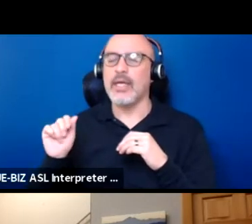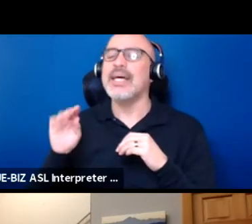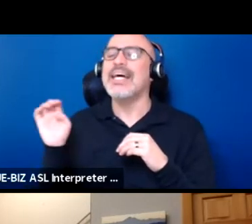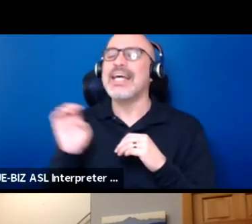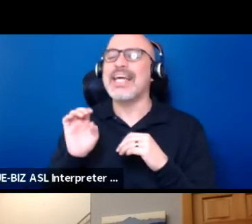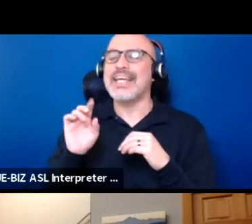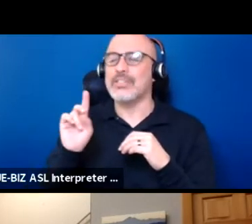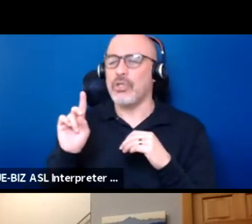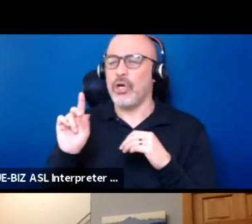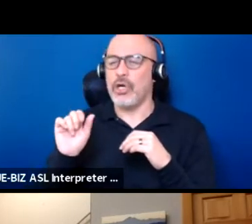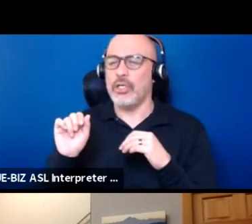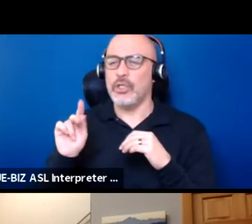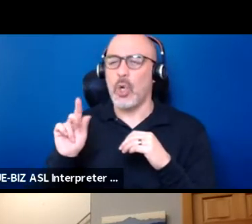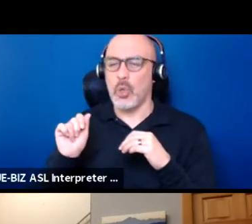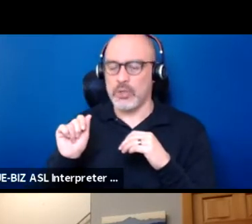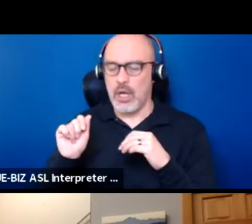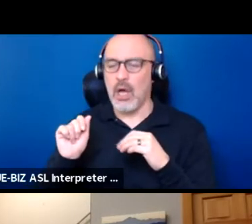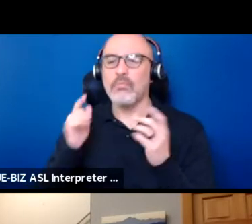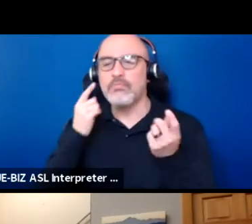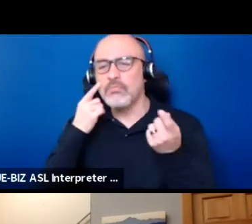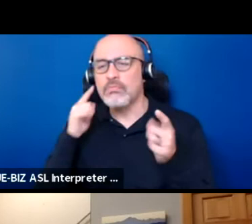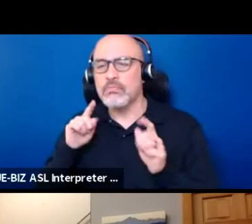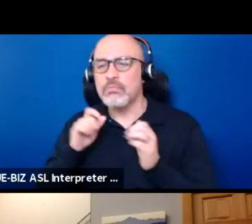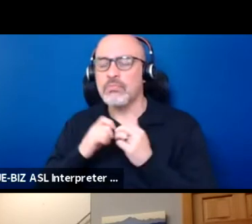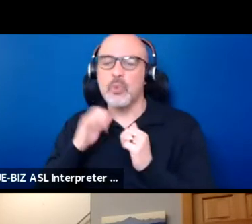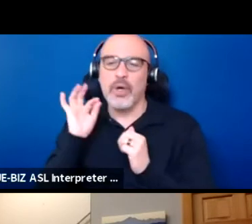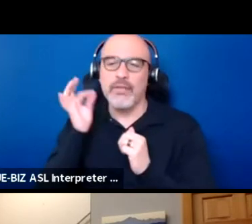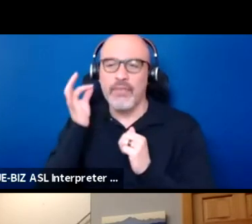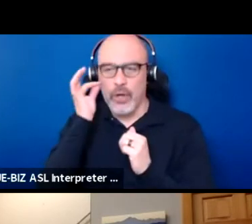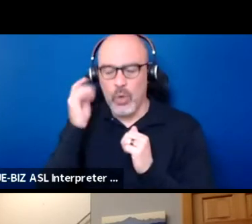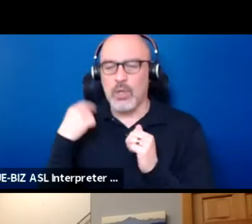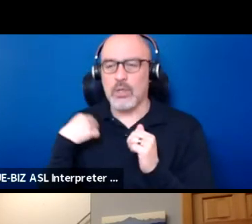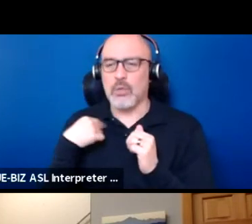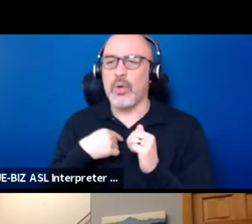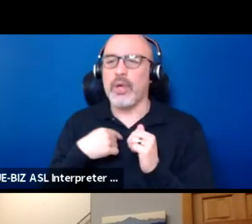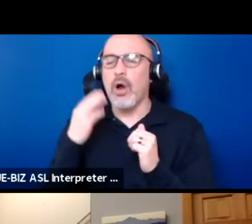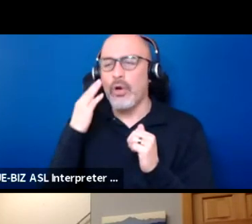We have a treaty with the US federal government by which we are known as the Great Sioux Nation.